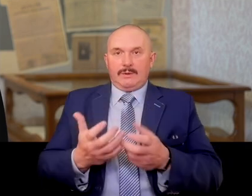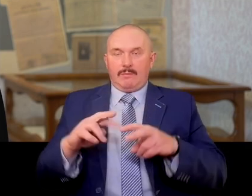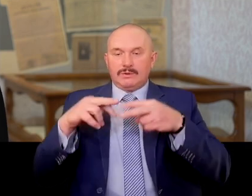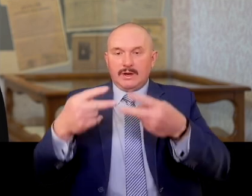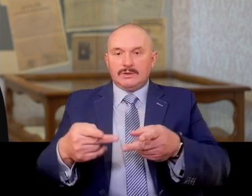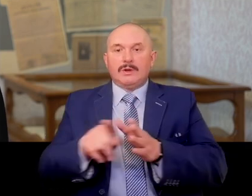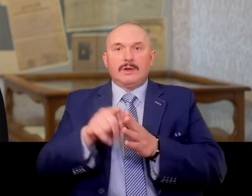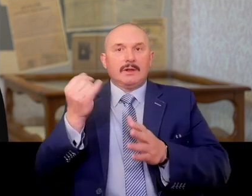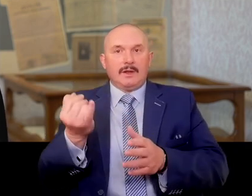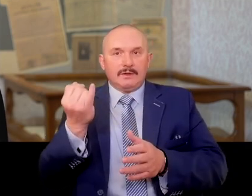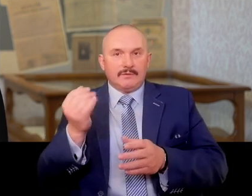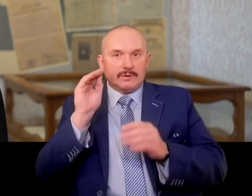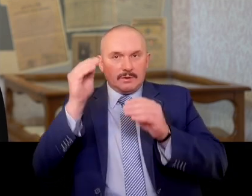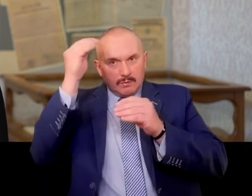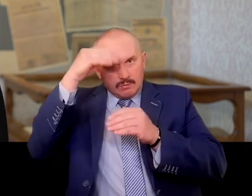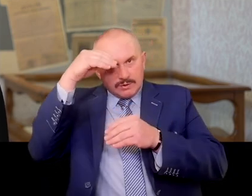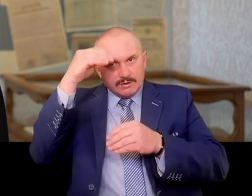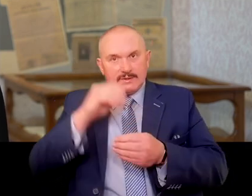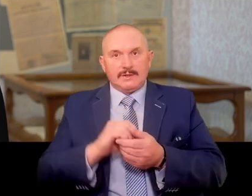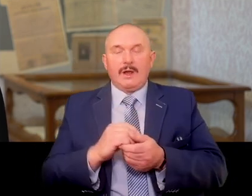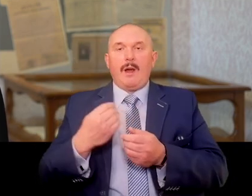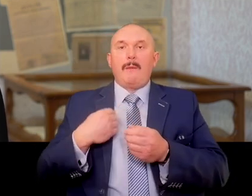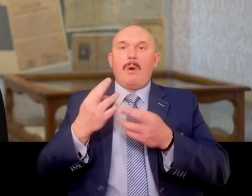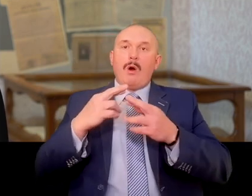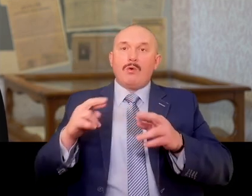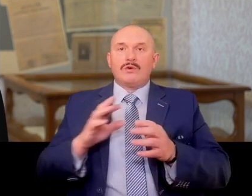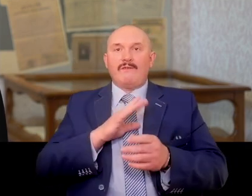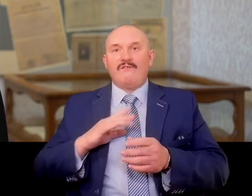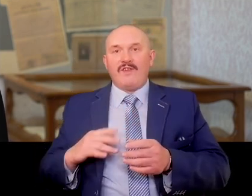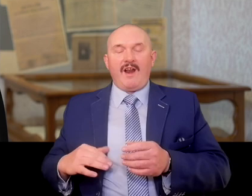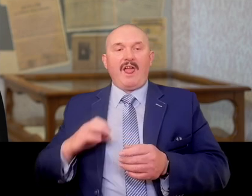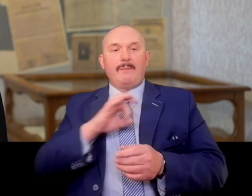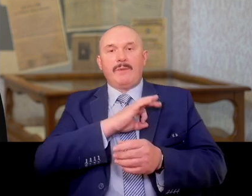For this purpose she organized many different trips and pilgrimages.